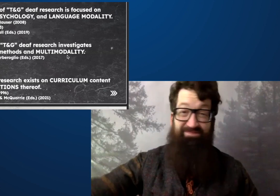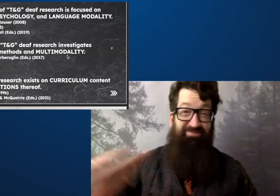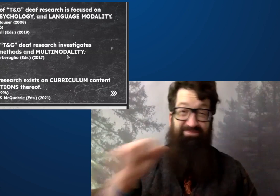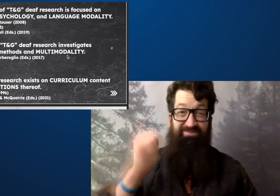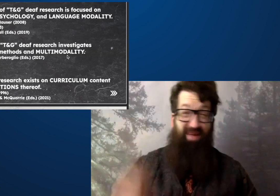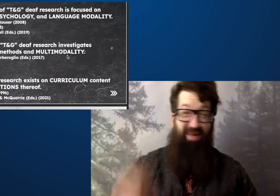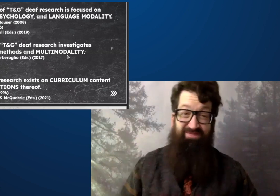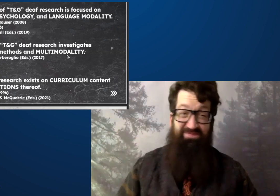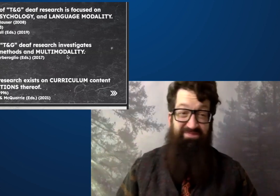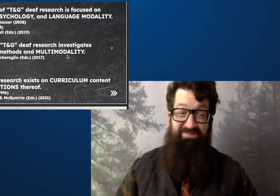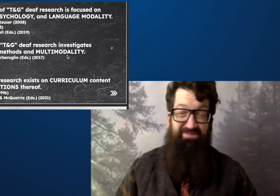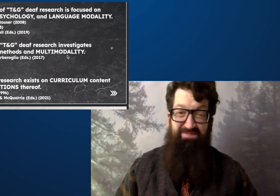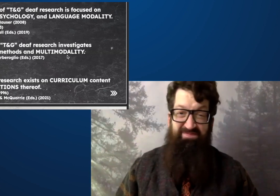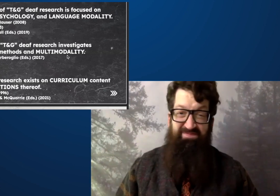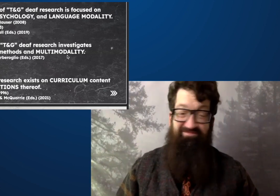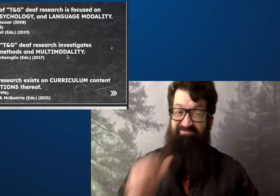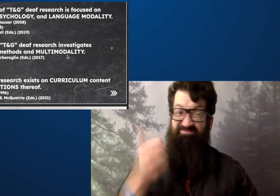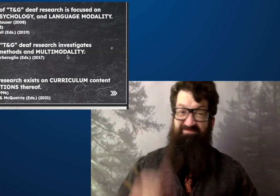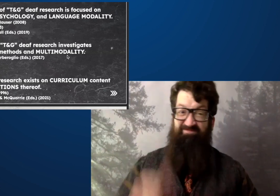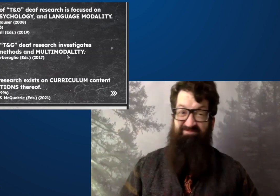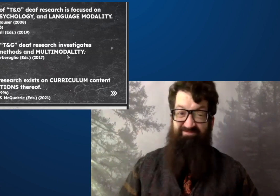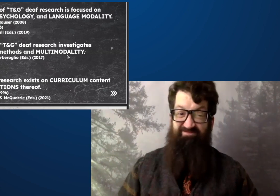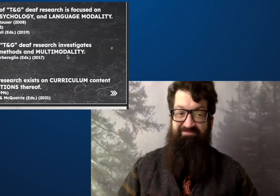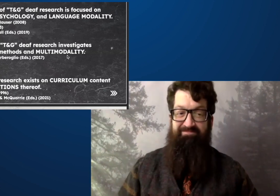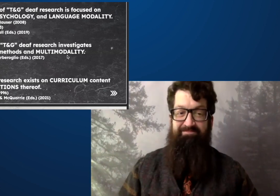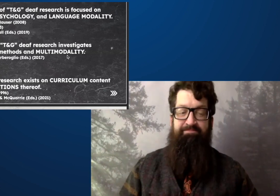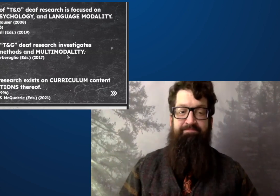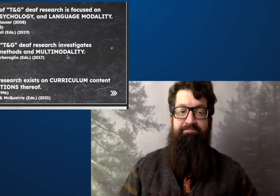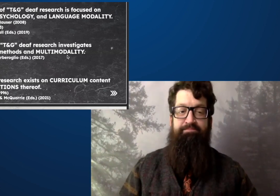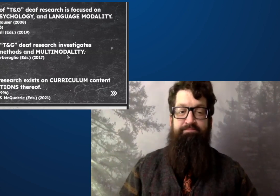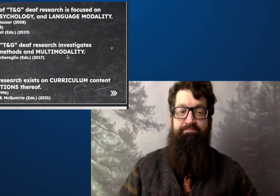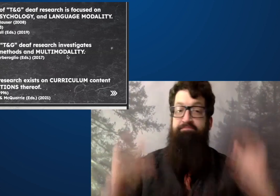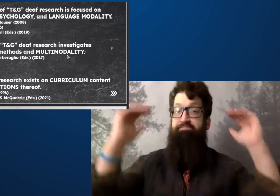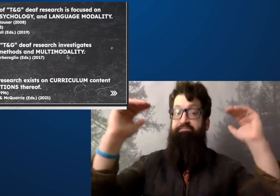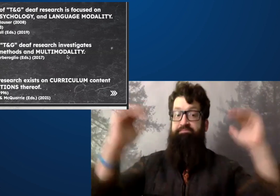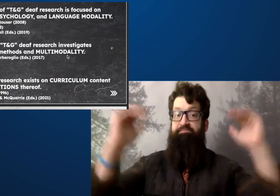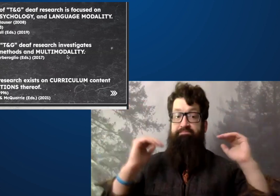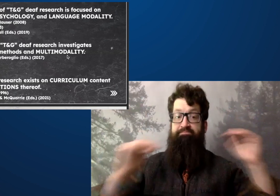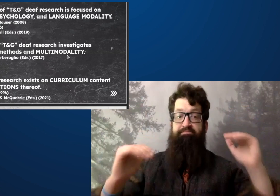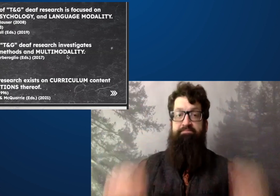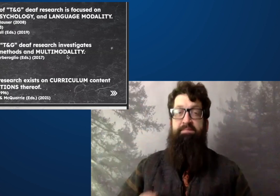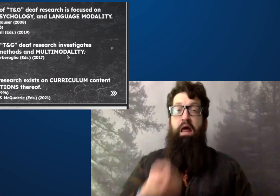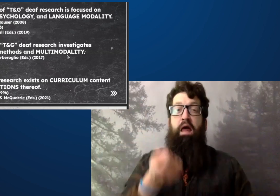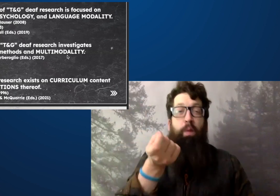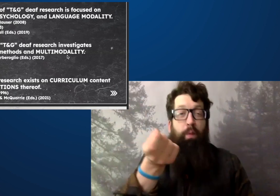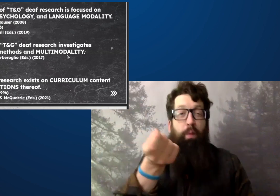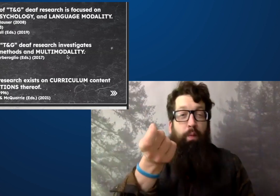But there's not very much available in curriculum studies. There just isn't.